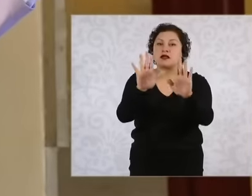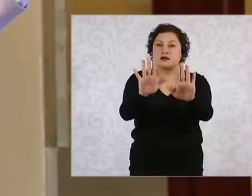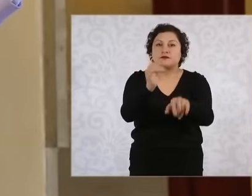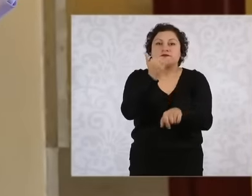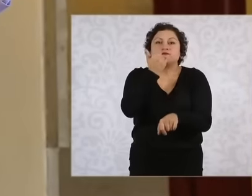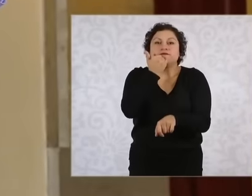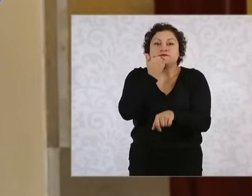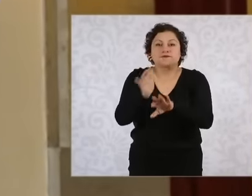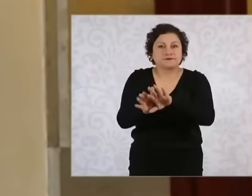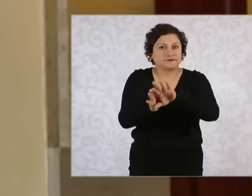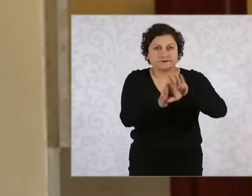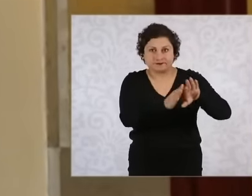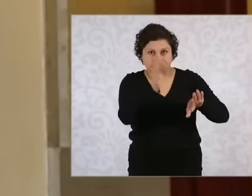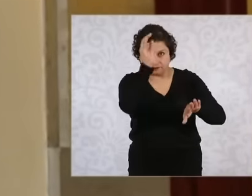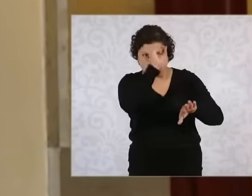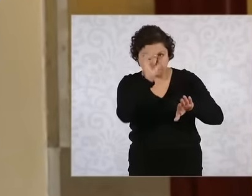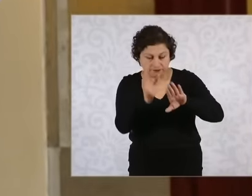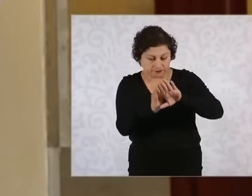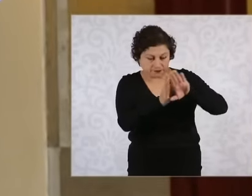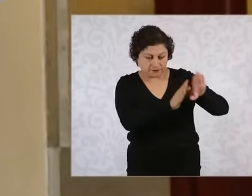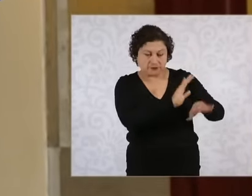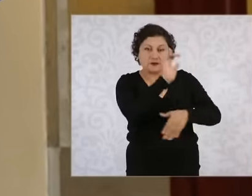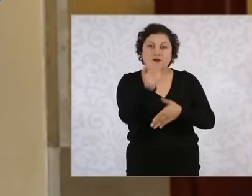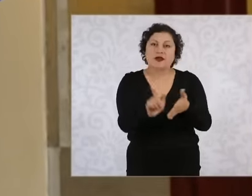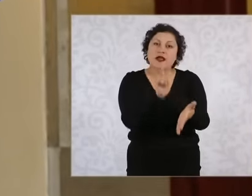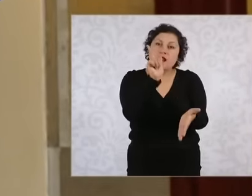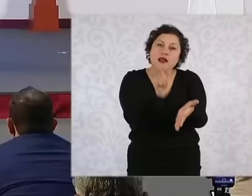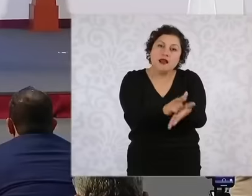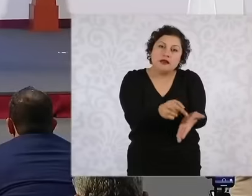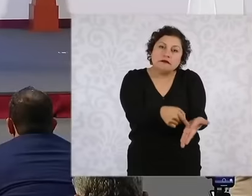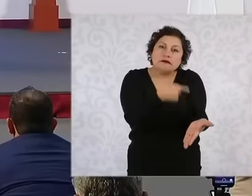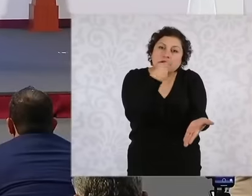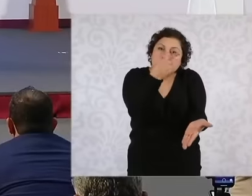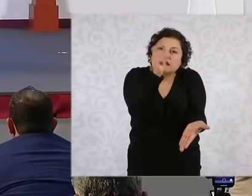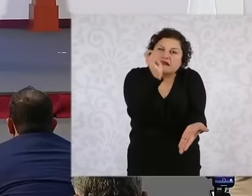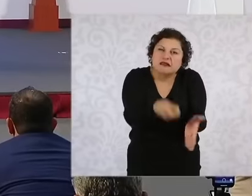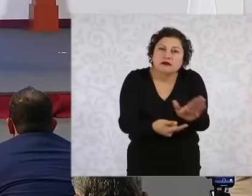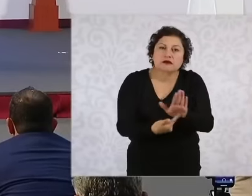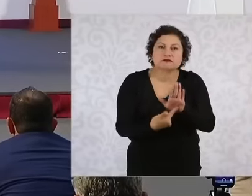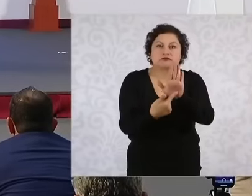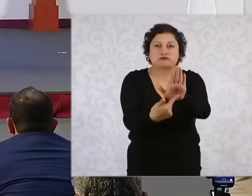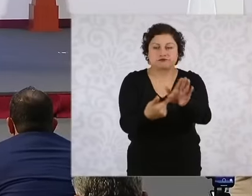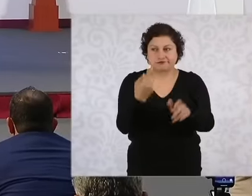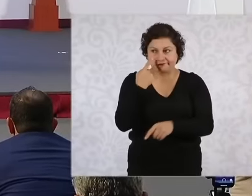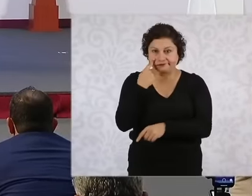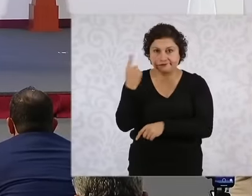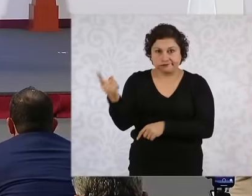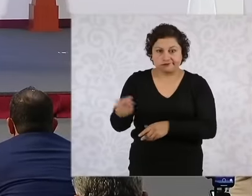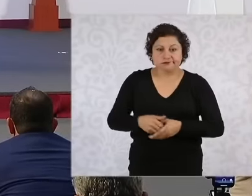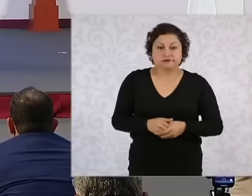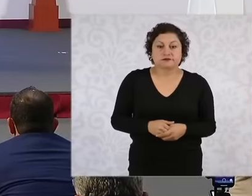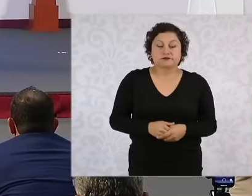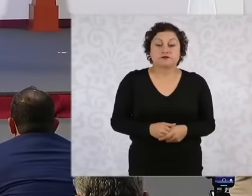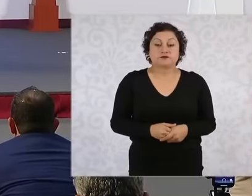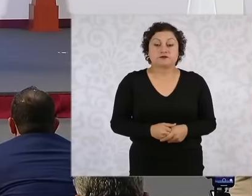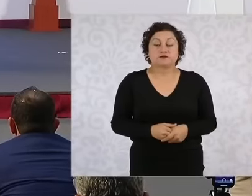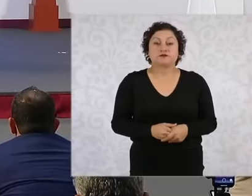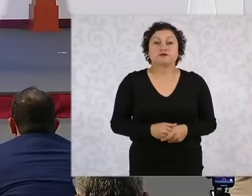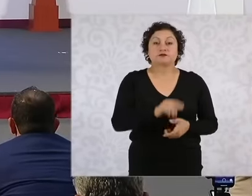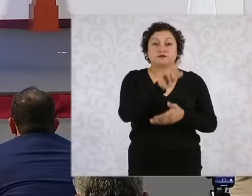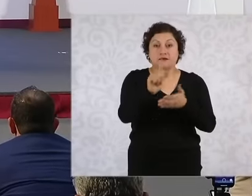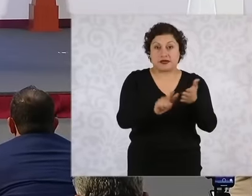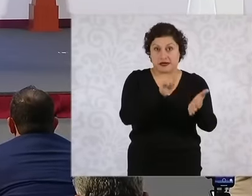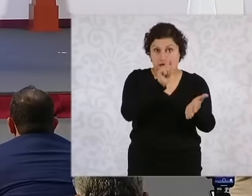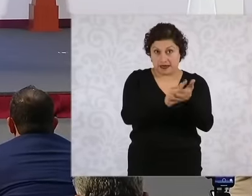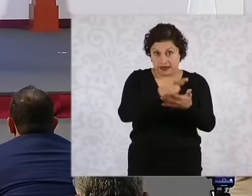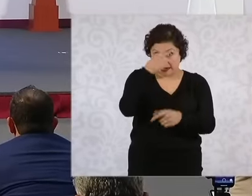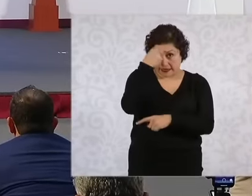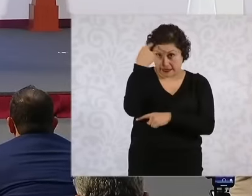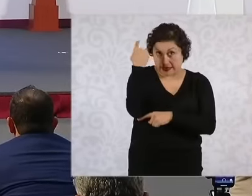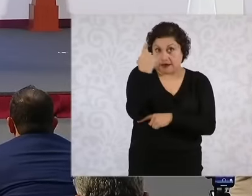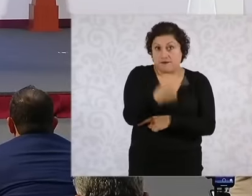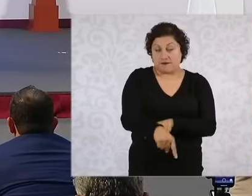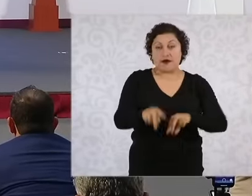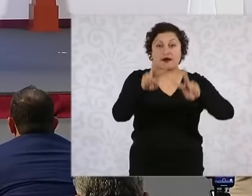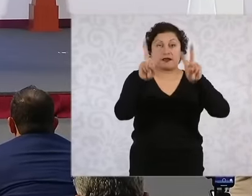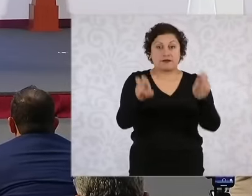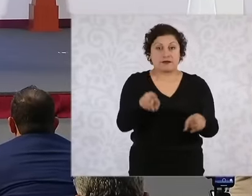previous then the general law of electoral institutions and procedures in article 16